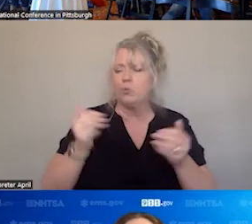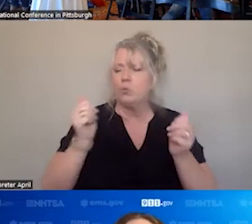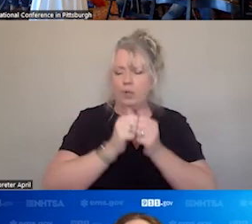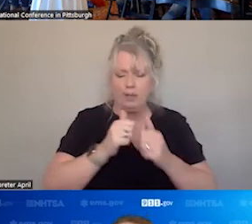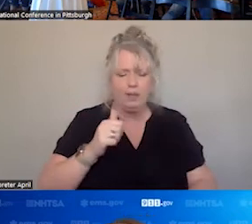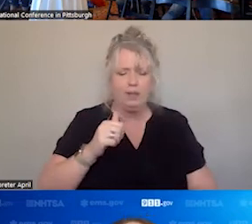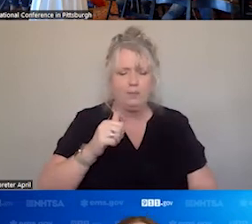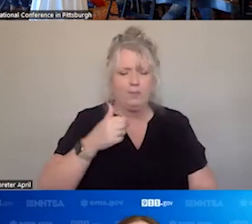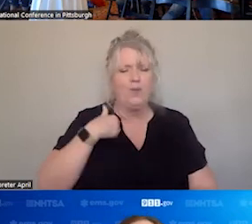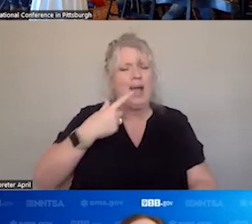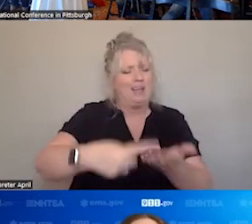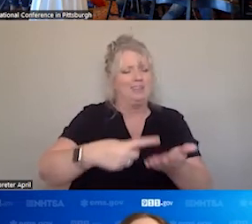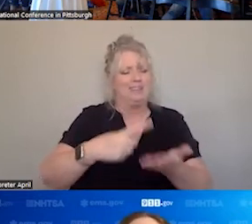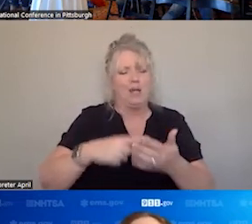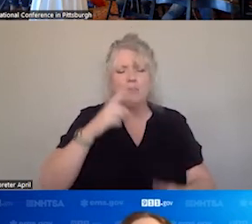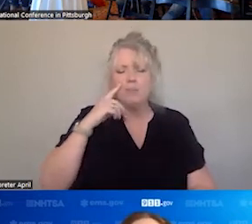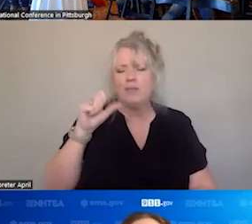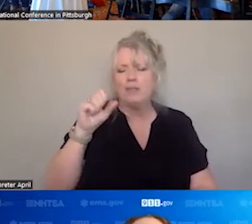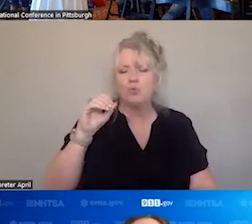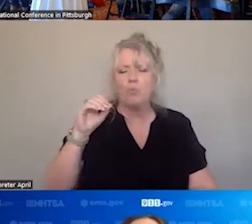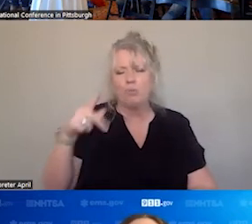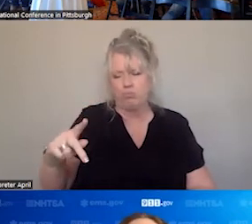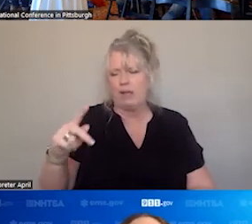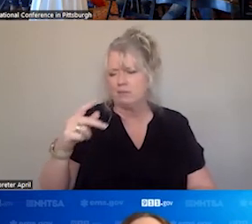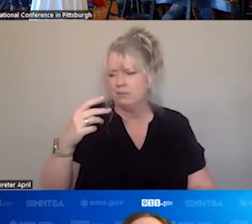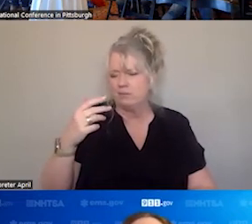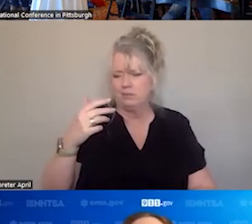I TOUCHED ON THIS, SCOPE OF PRACTICE BRIEFLY ALREADY. DID REVISION OF THAT AS WELL.